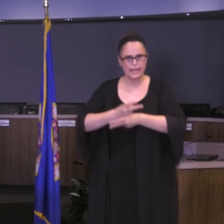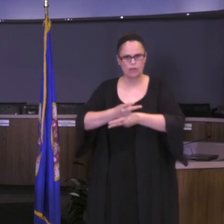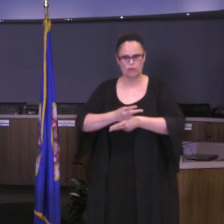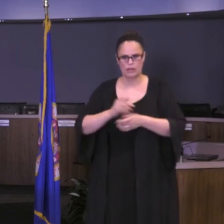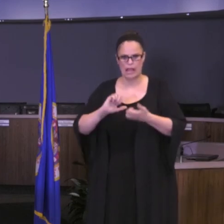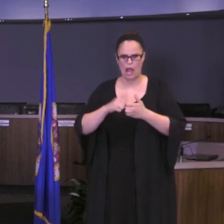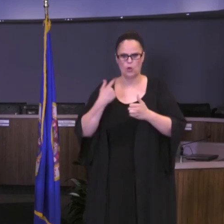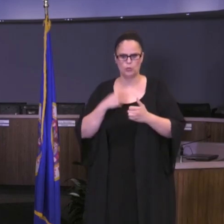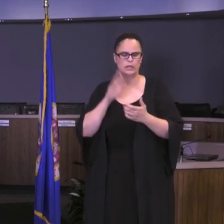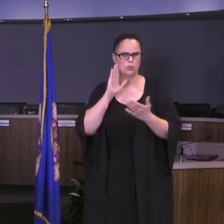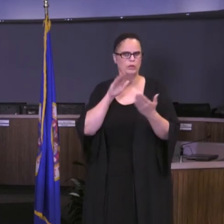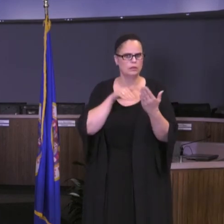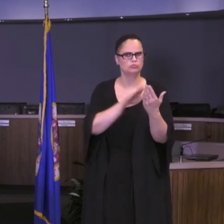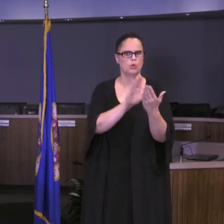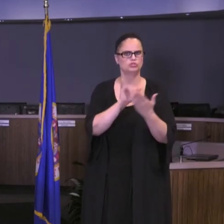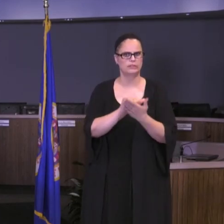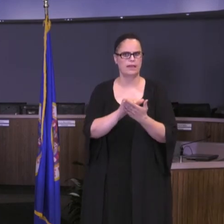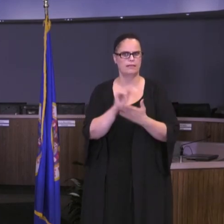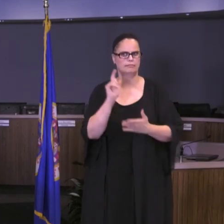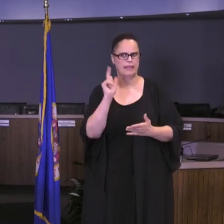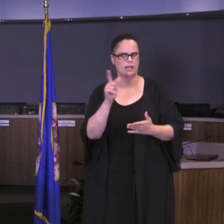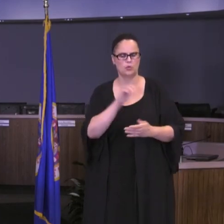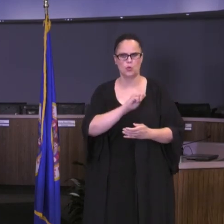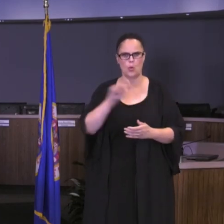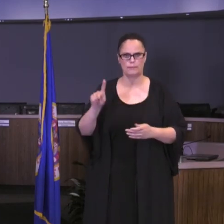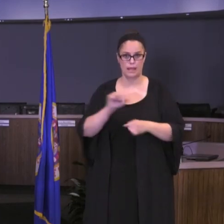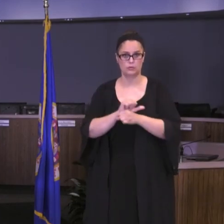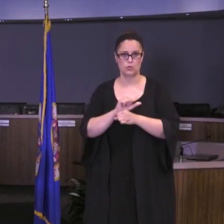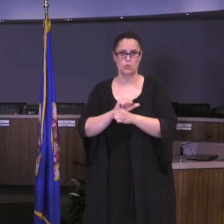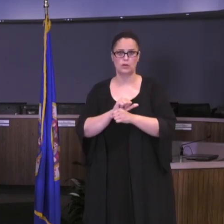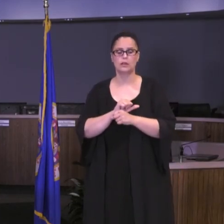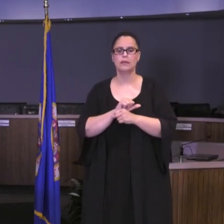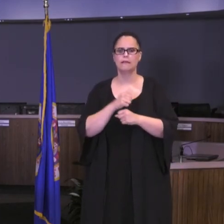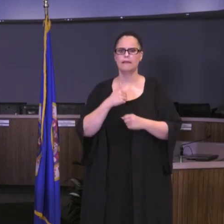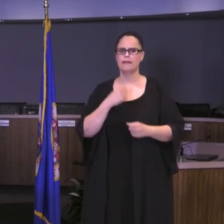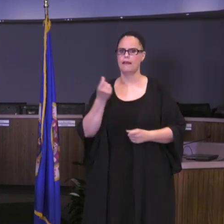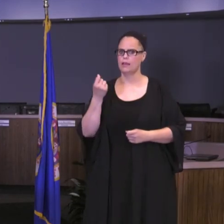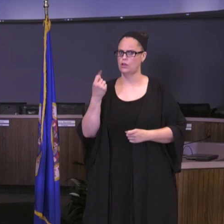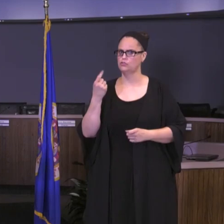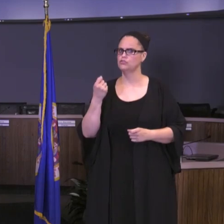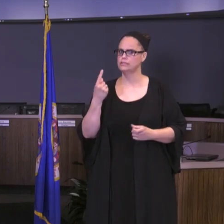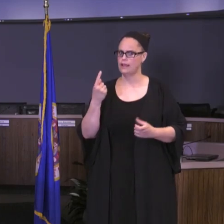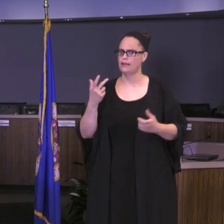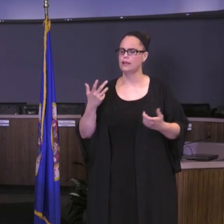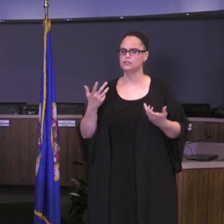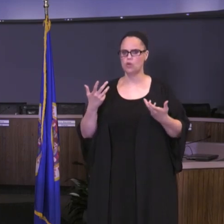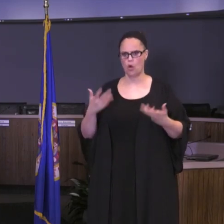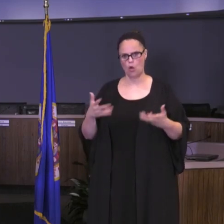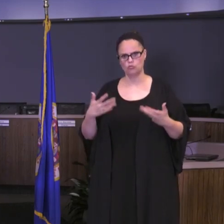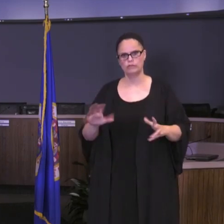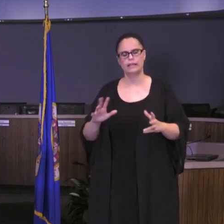back to work which I understand is, and is going to be, and already is, an incredible challenge and I thank you,